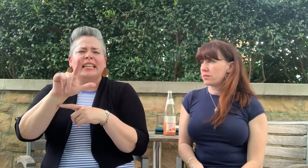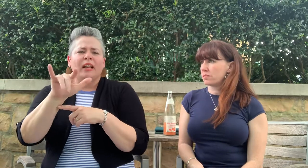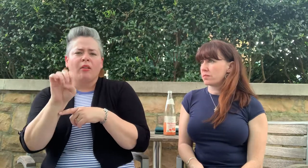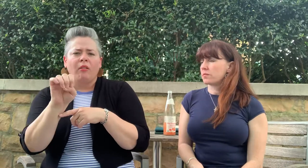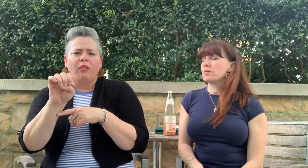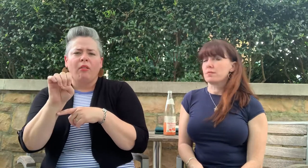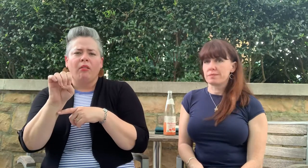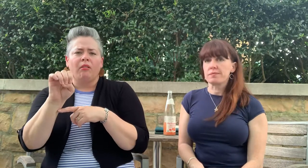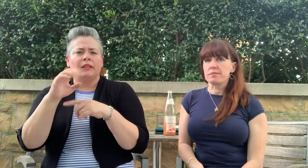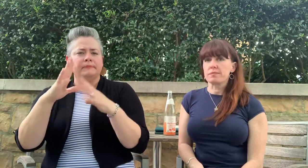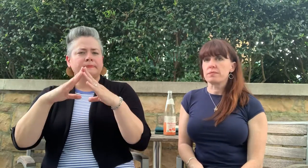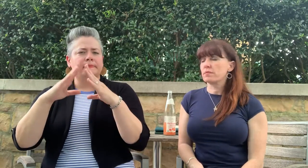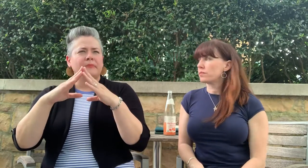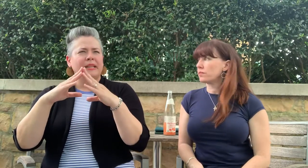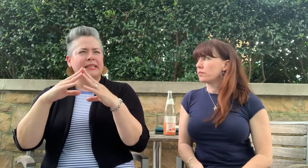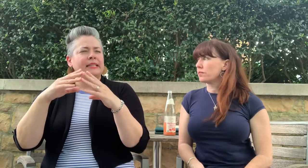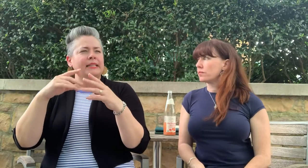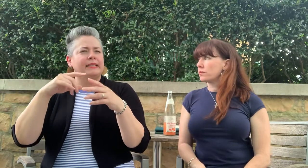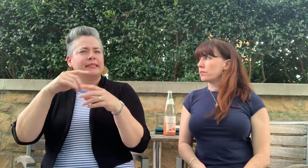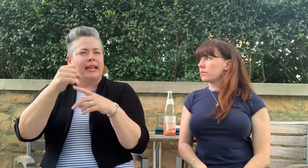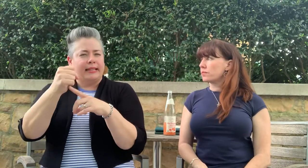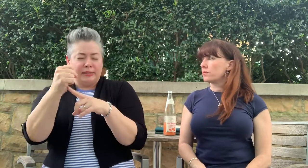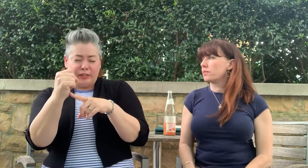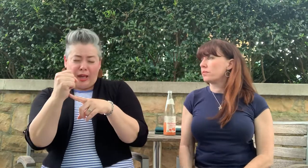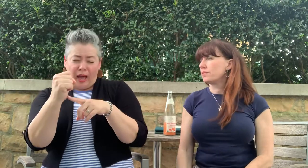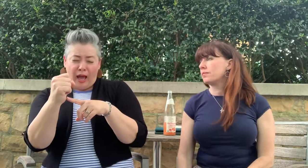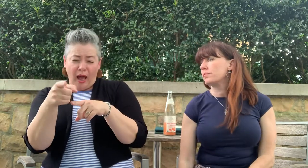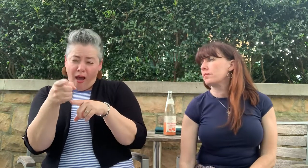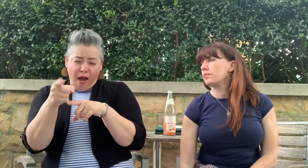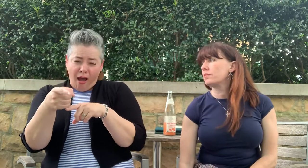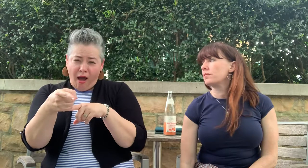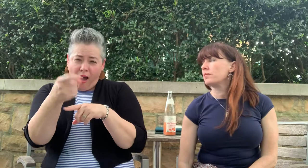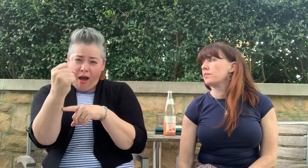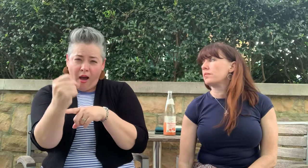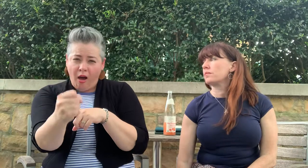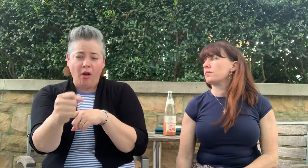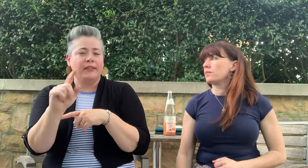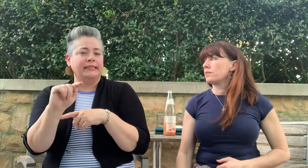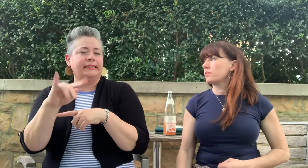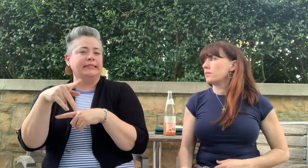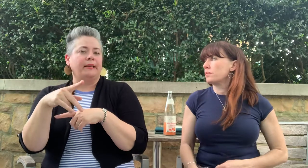The BnB is located literally at the southernmost tip